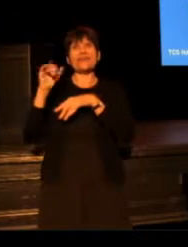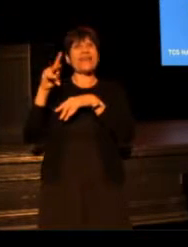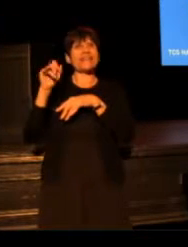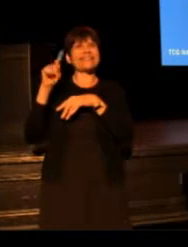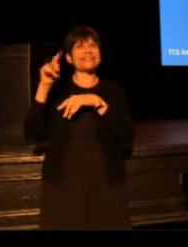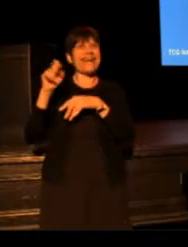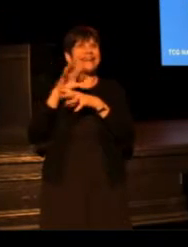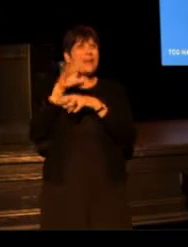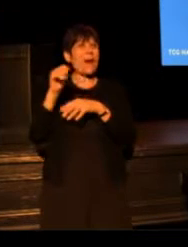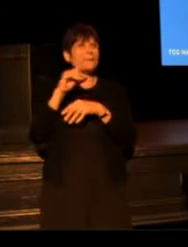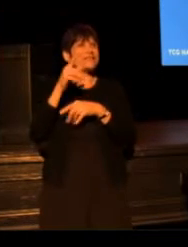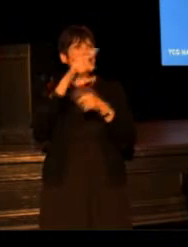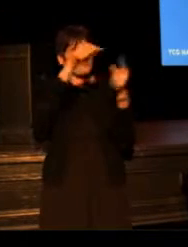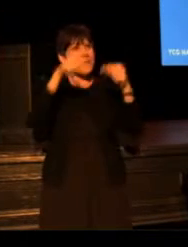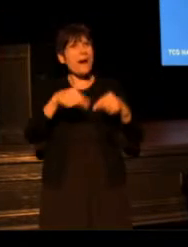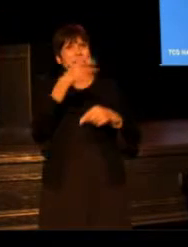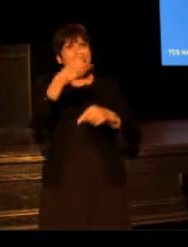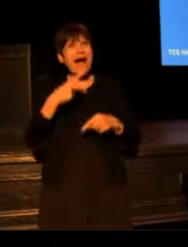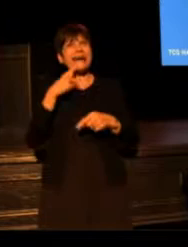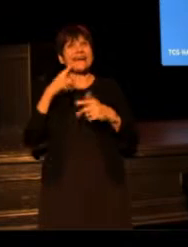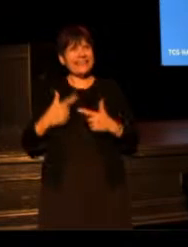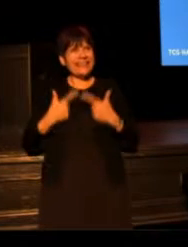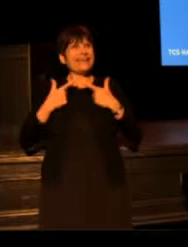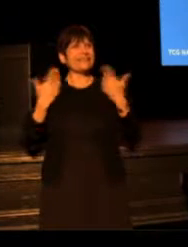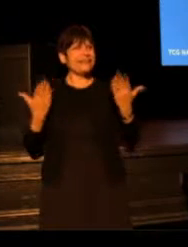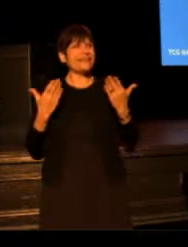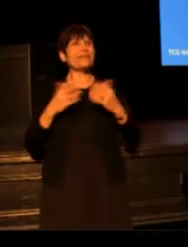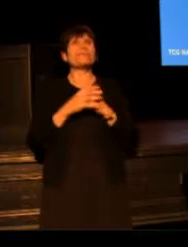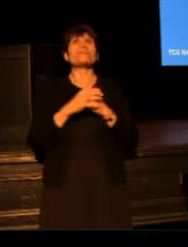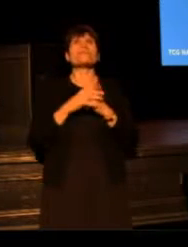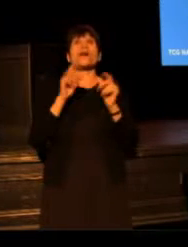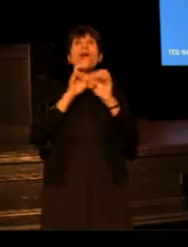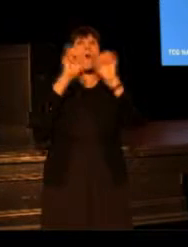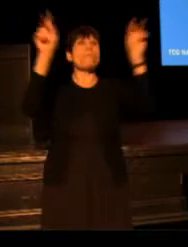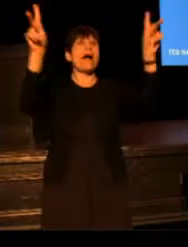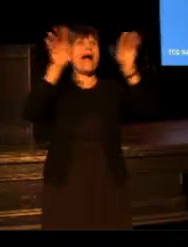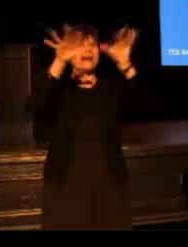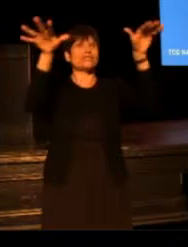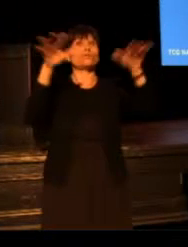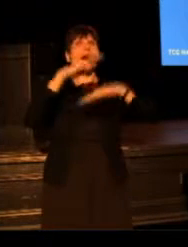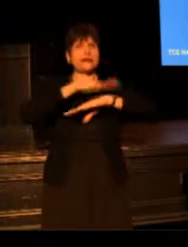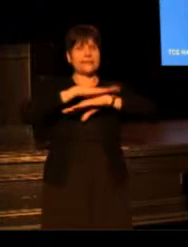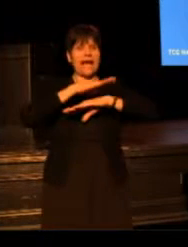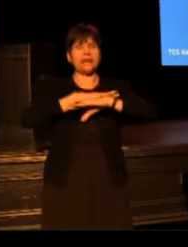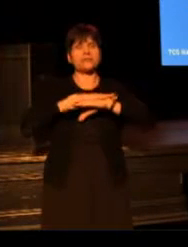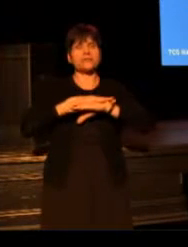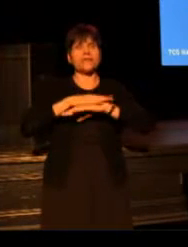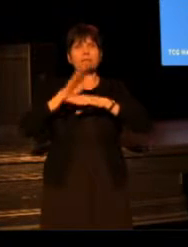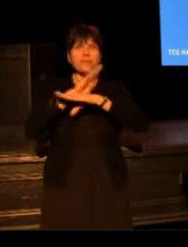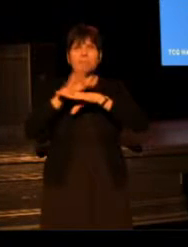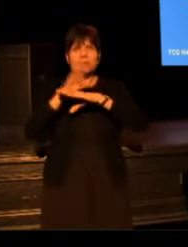But before we go back to our desks, and our overflowing inboxes, I want to acknowledge something we heard over and over again: